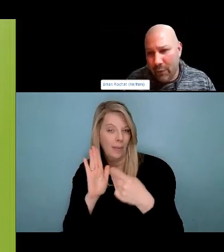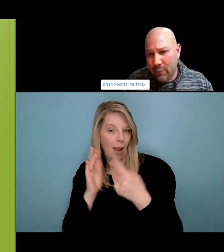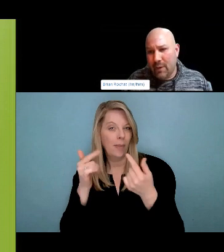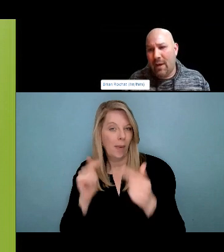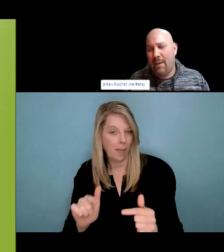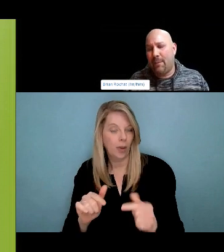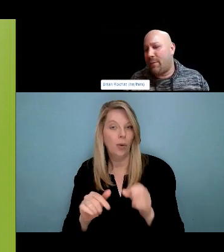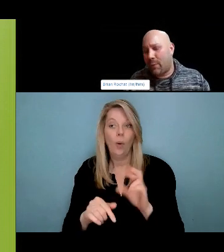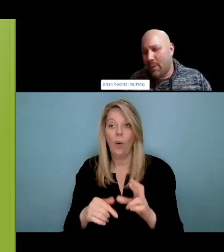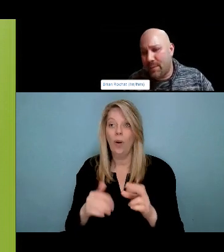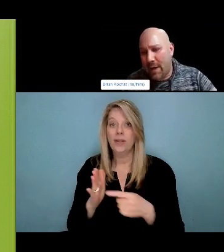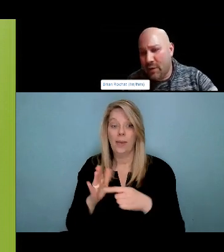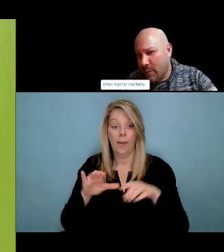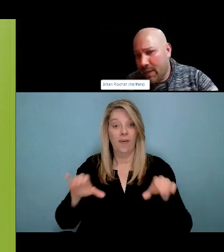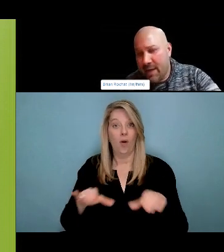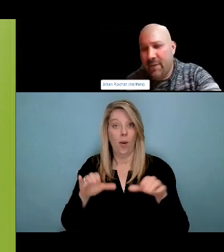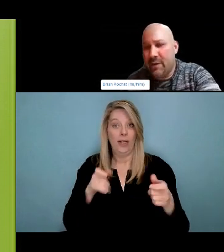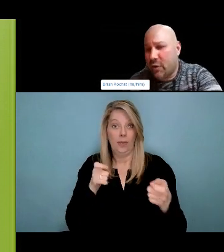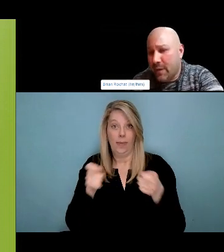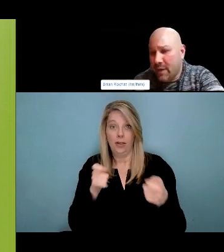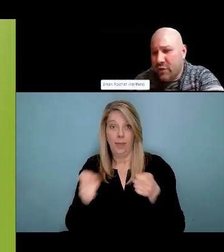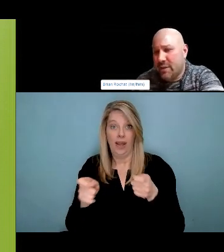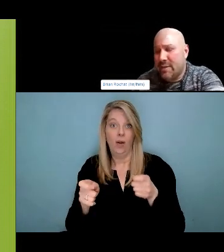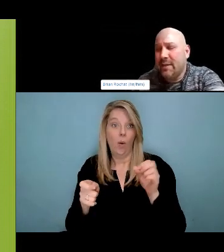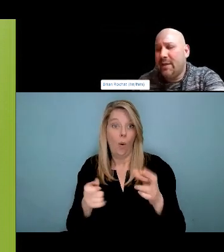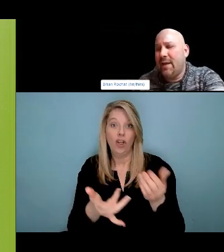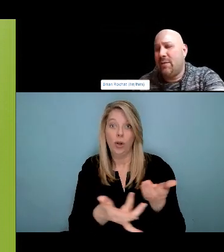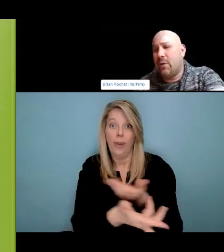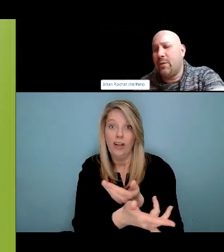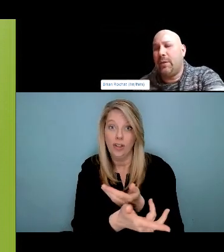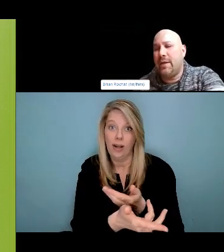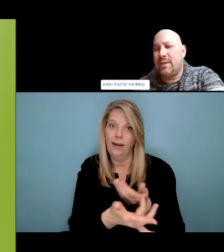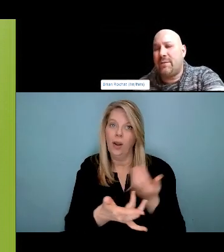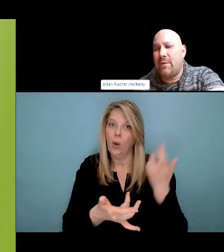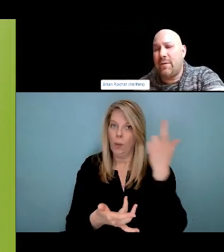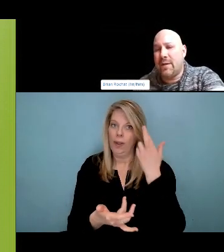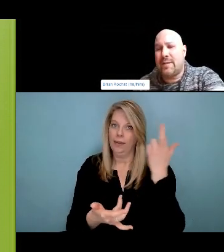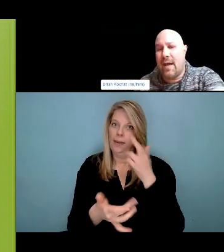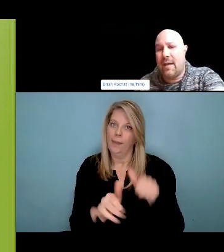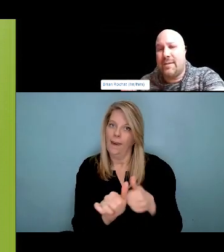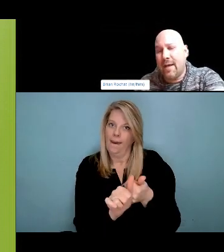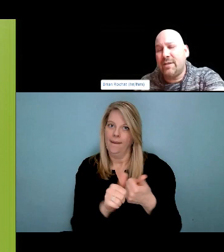I think I have one more video here. Harm reduction is also kind, compassionate, respectful.